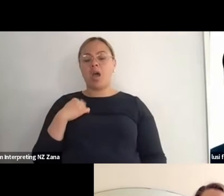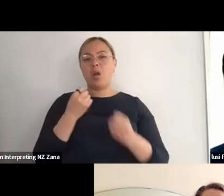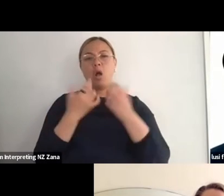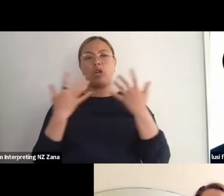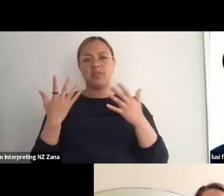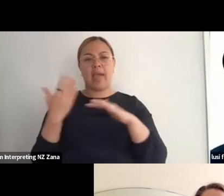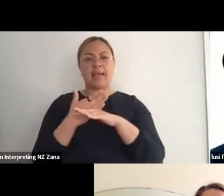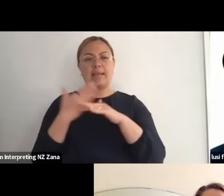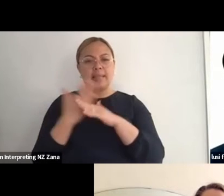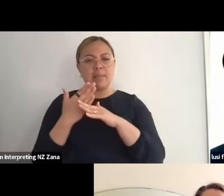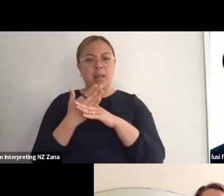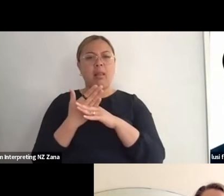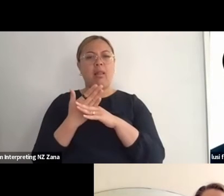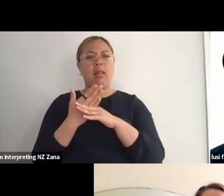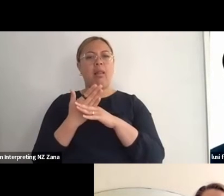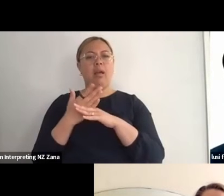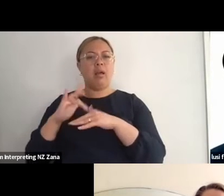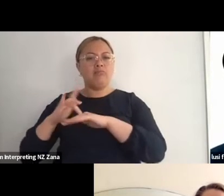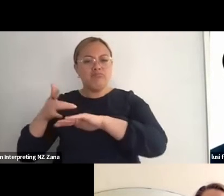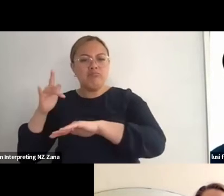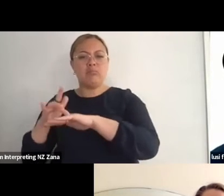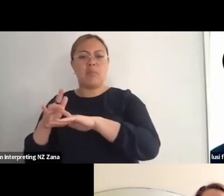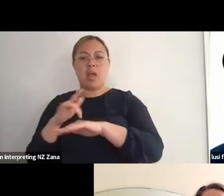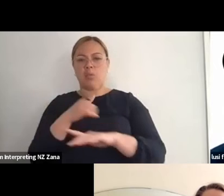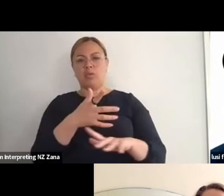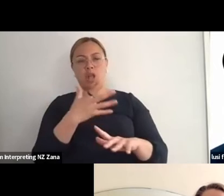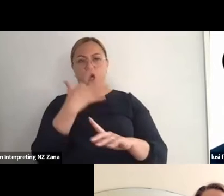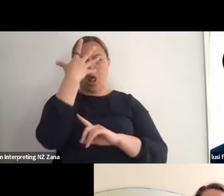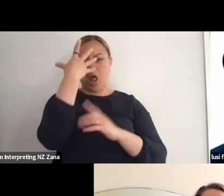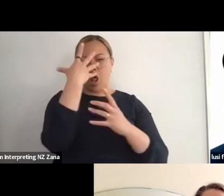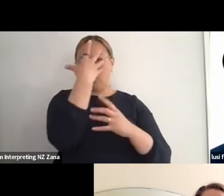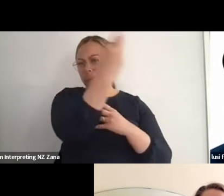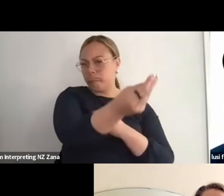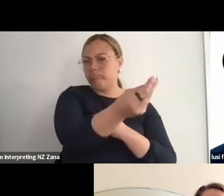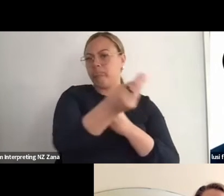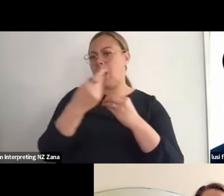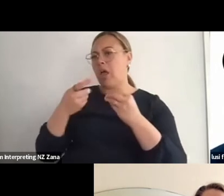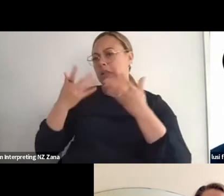that he was getting a lot of learning from that side as well and then I was also coming